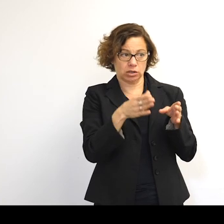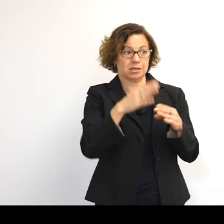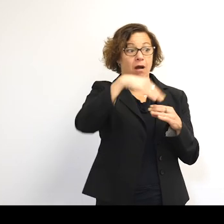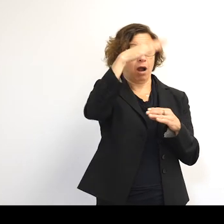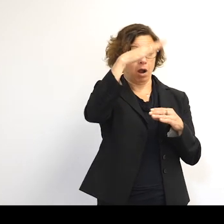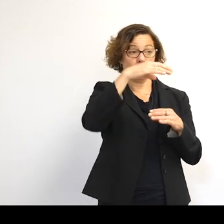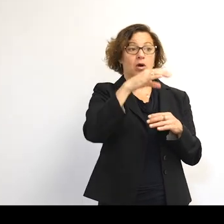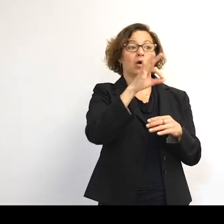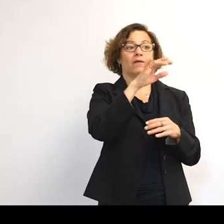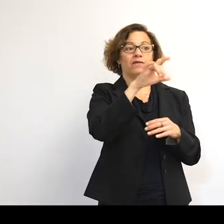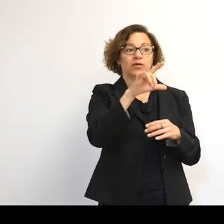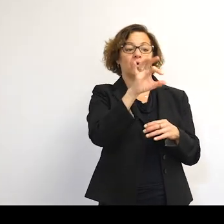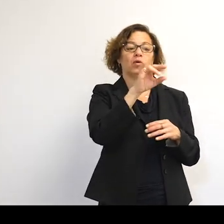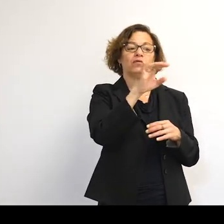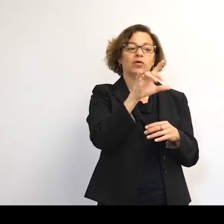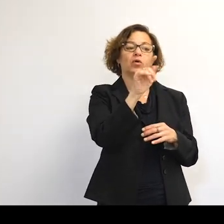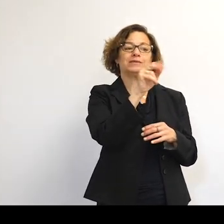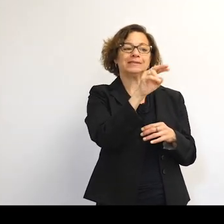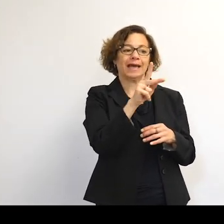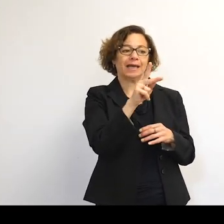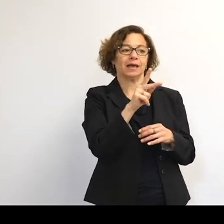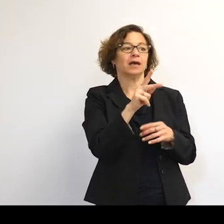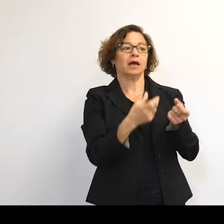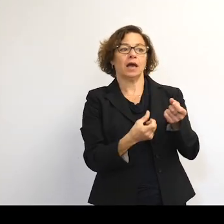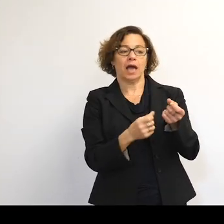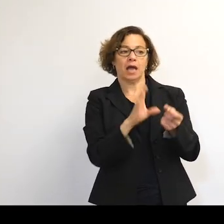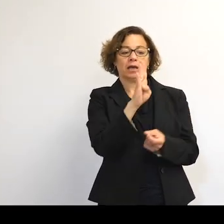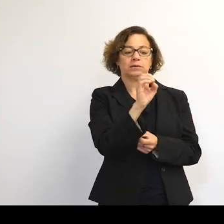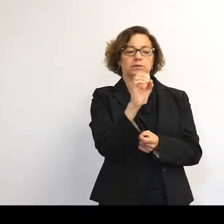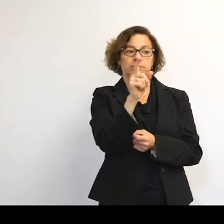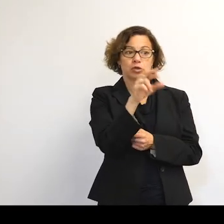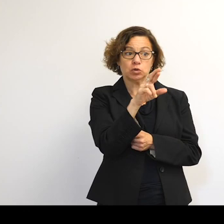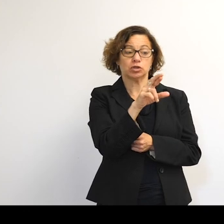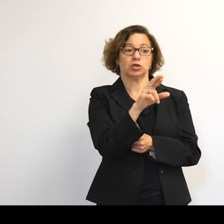so the fuel tanks and boosters are jettisoned and stay in orbit.